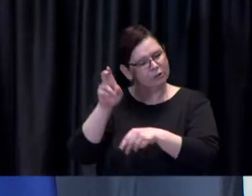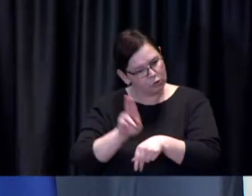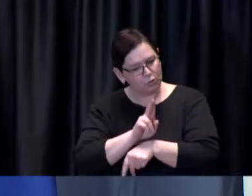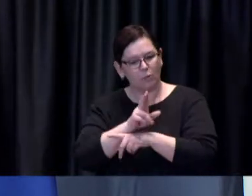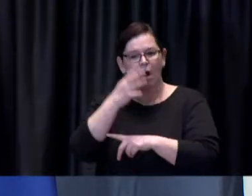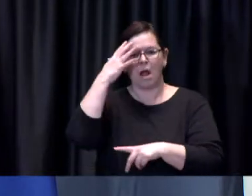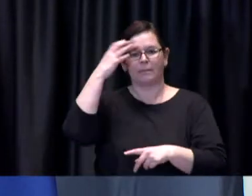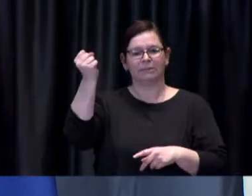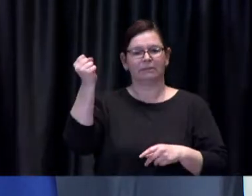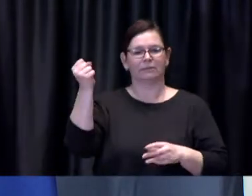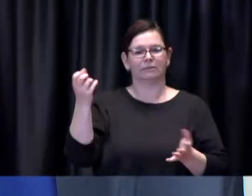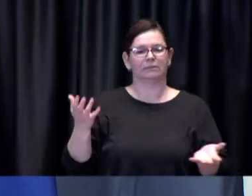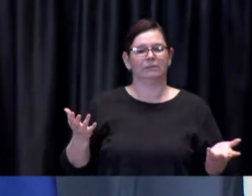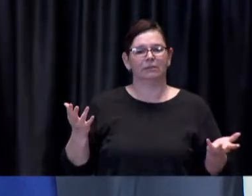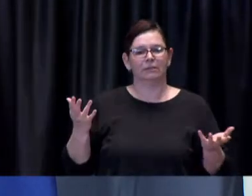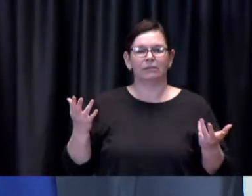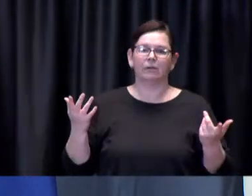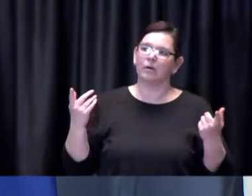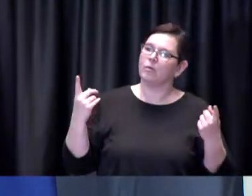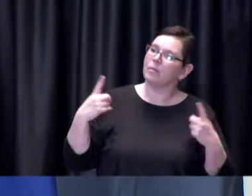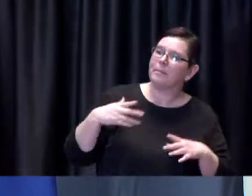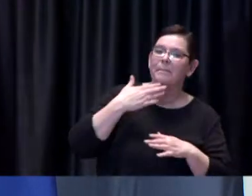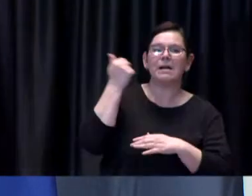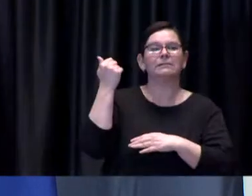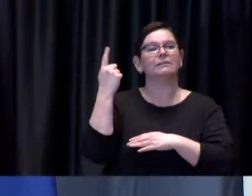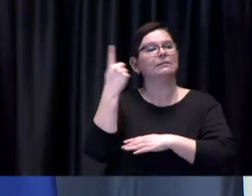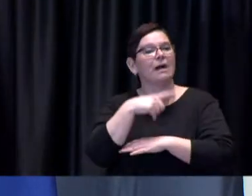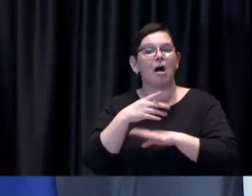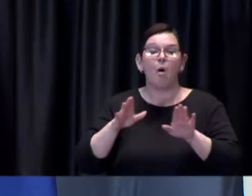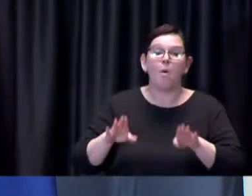these open earlier or later likely or on the very same day